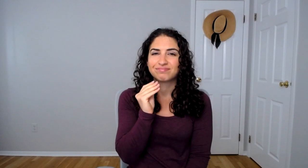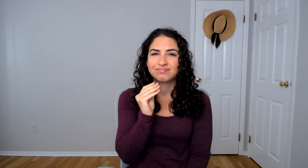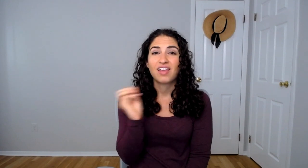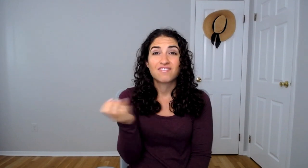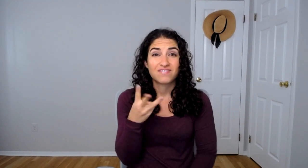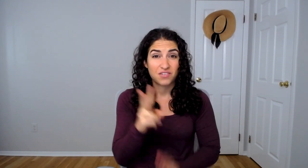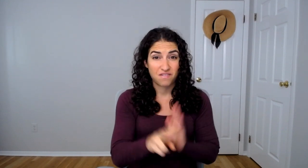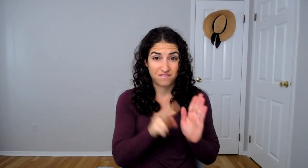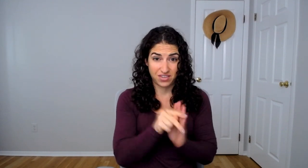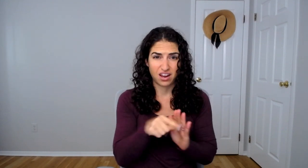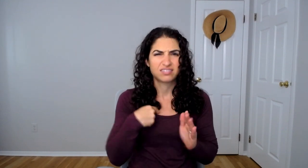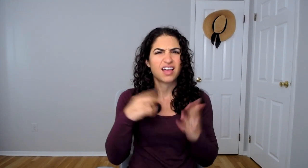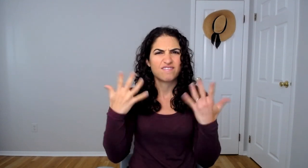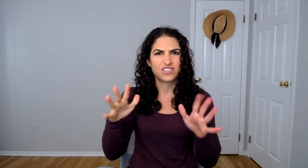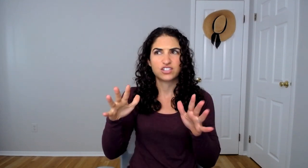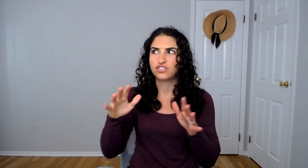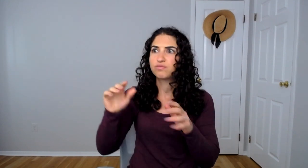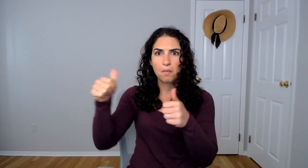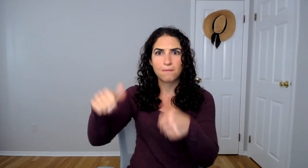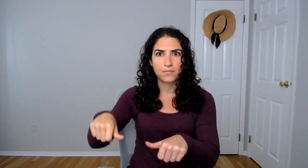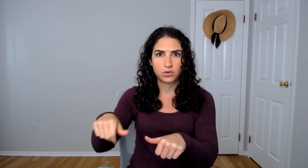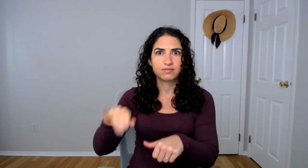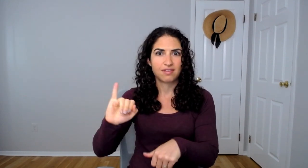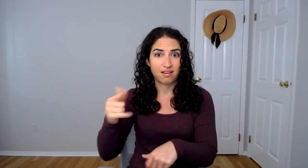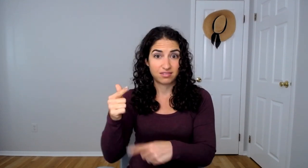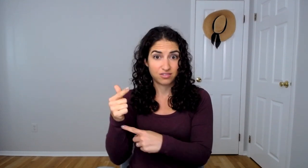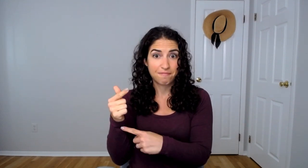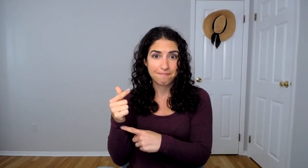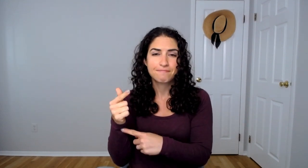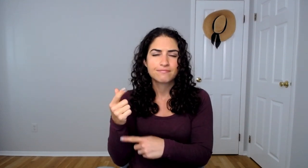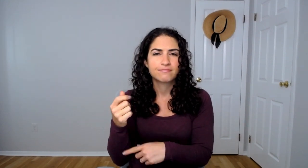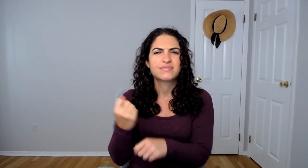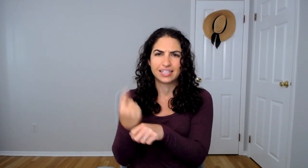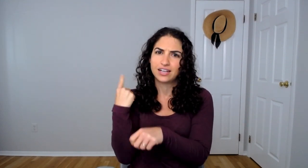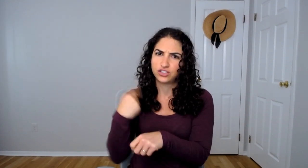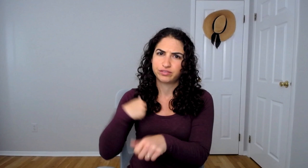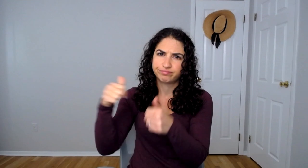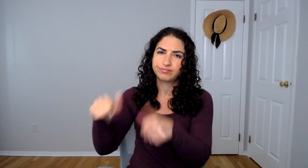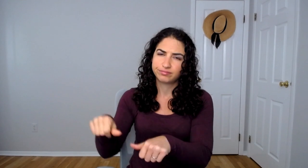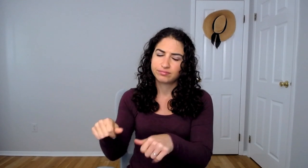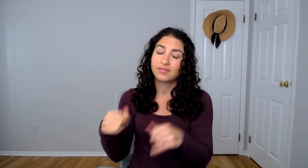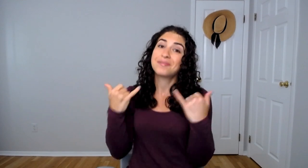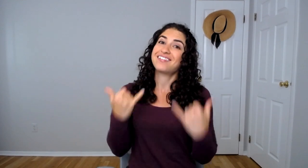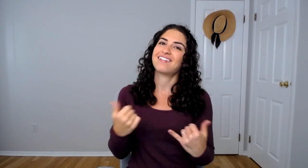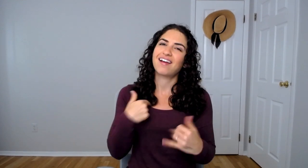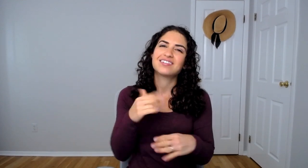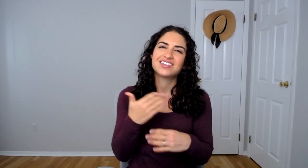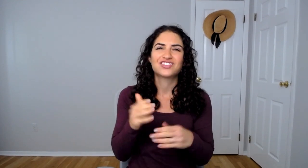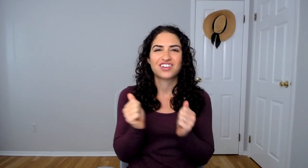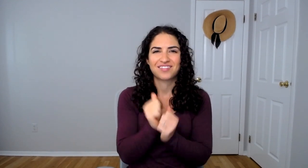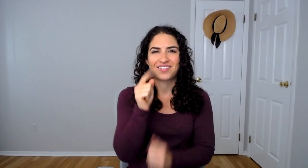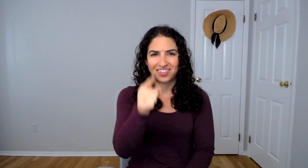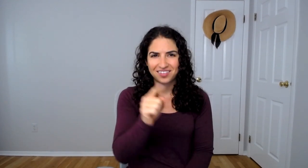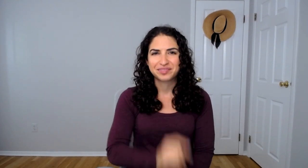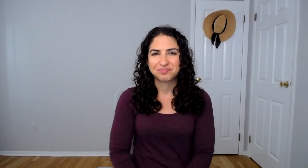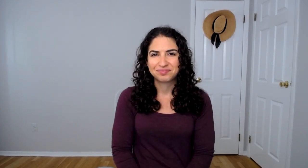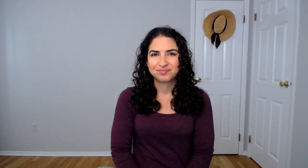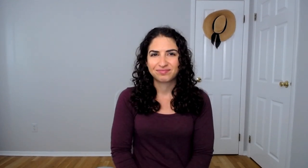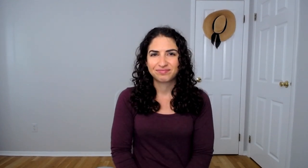A few videos, I already posted on Instagram. Last year, I posted them, and now I'm sharing them with you!